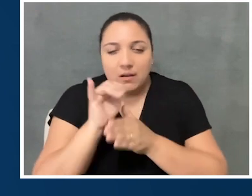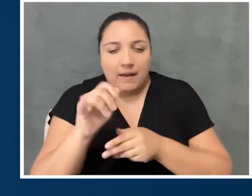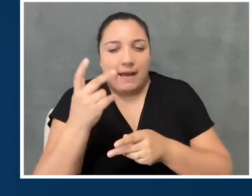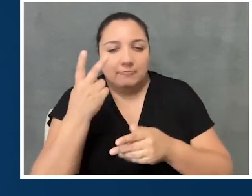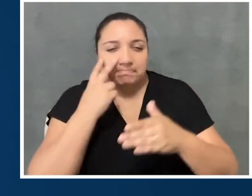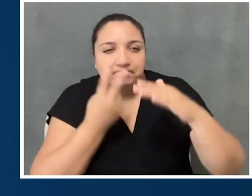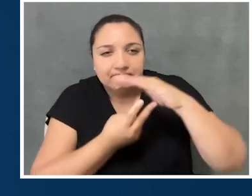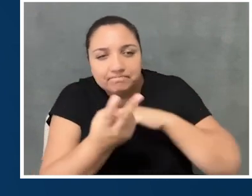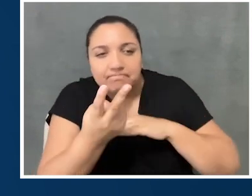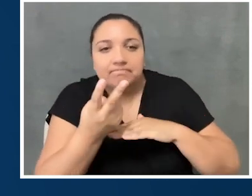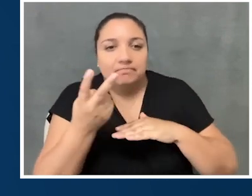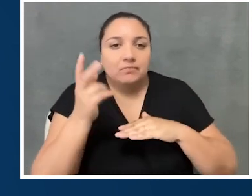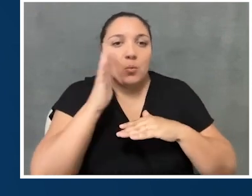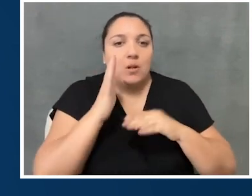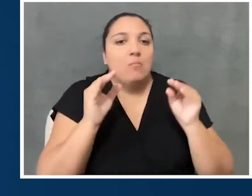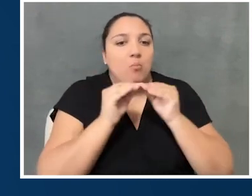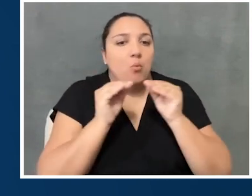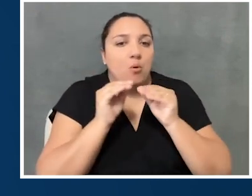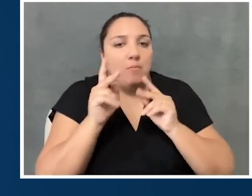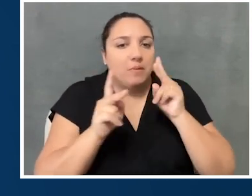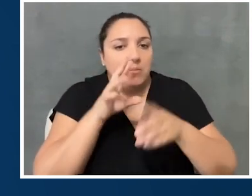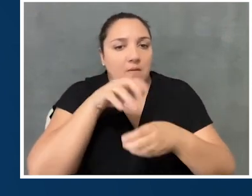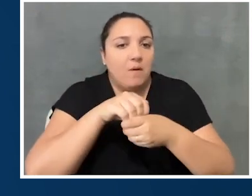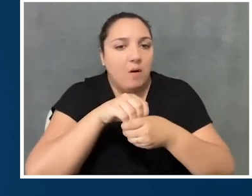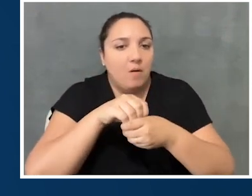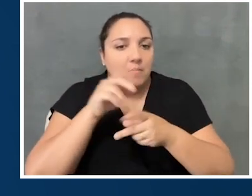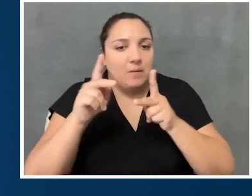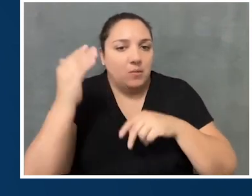as more people are starting to become aware of these kinds of conversations.